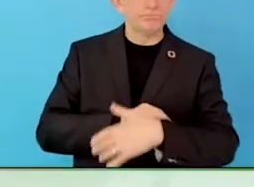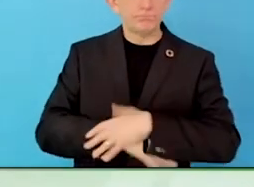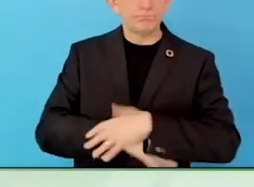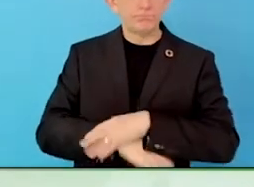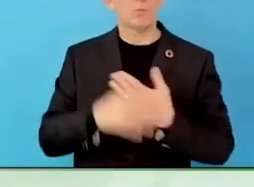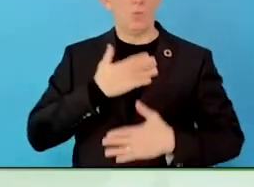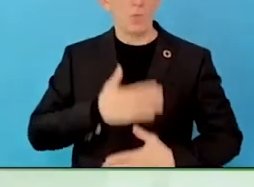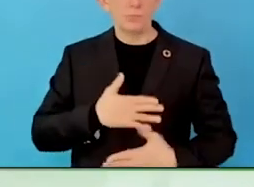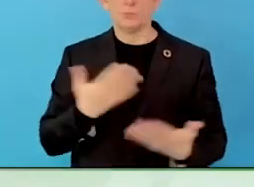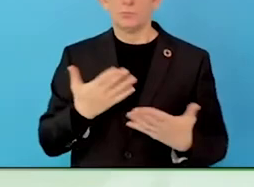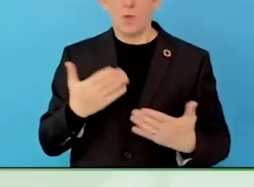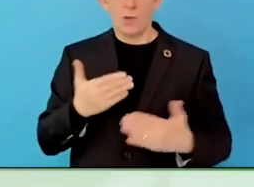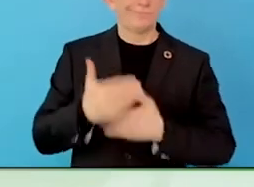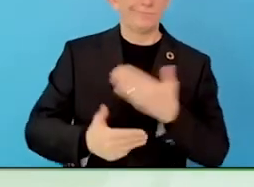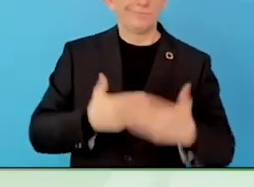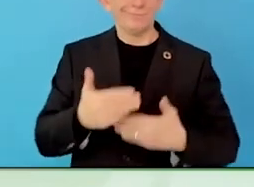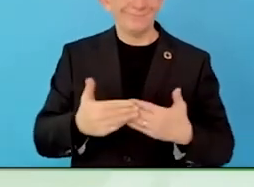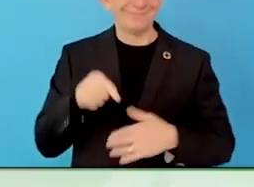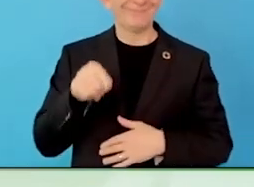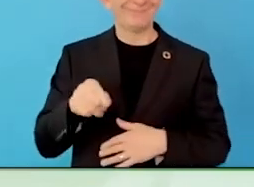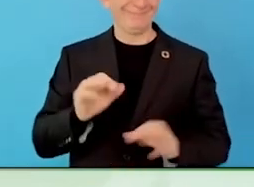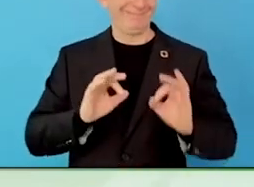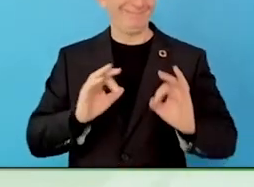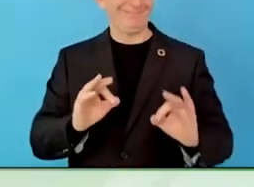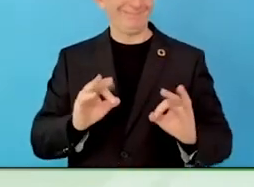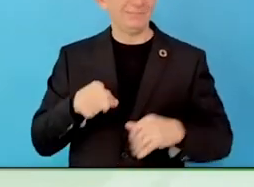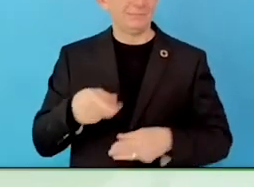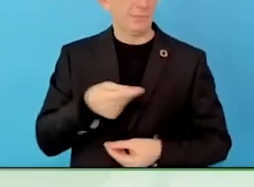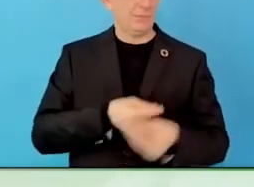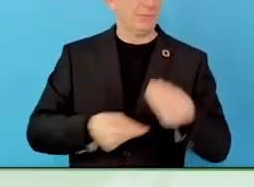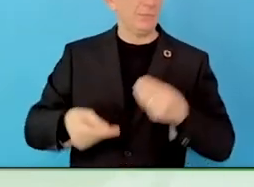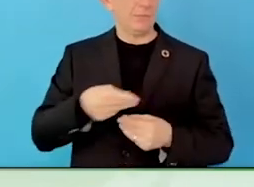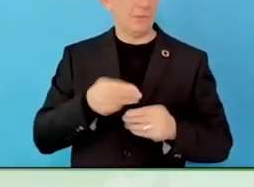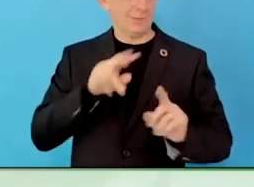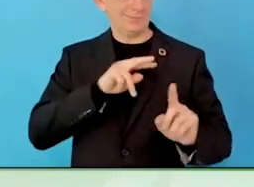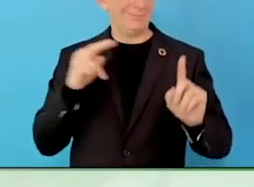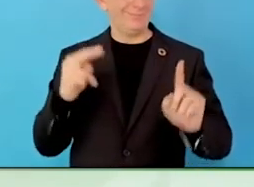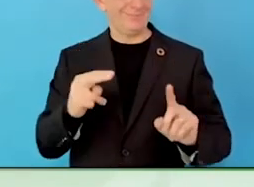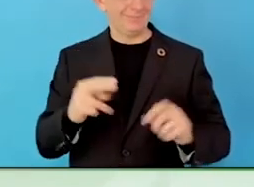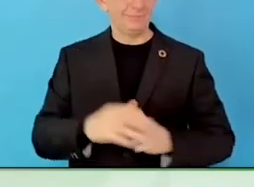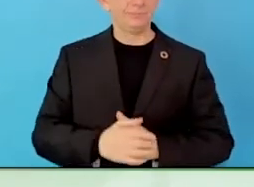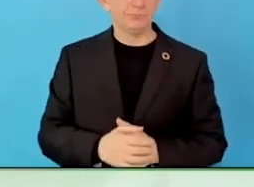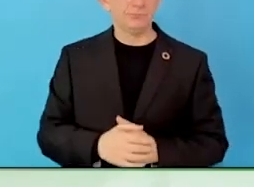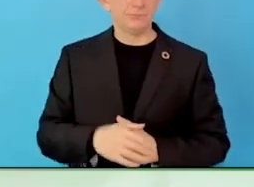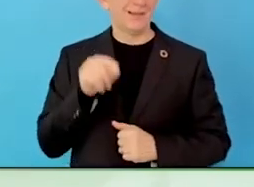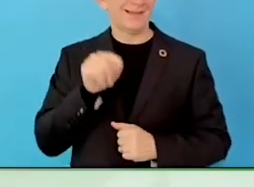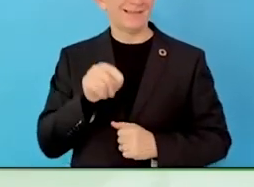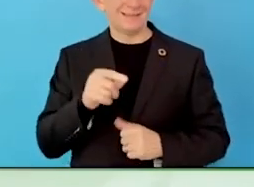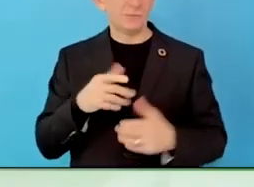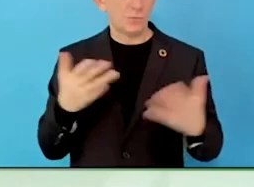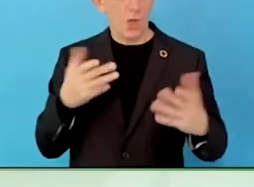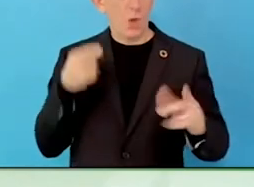The ROI of investment, is it a payoff or not?